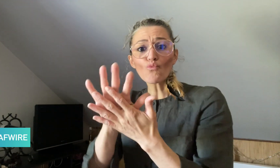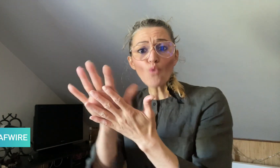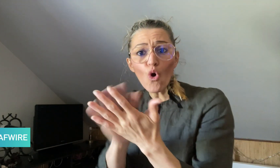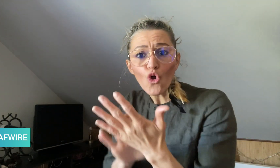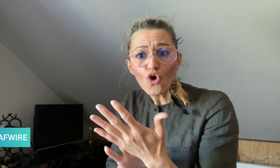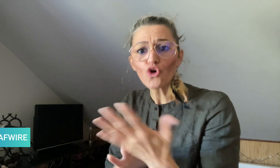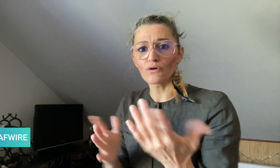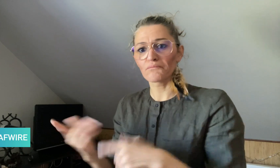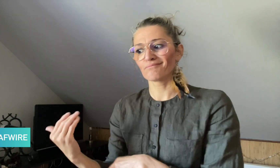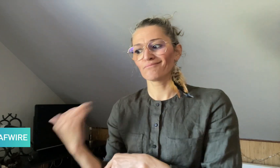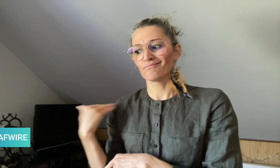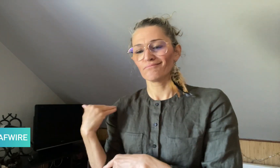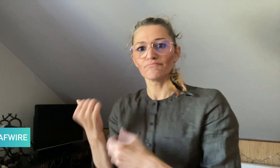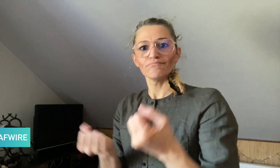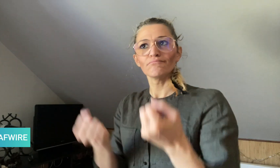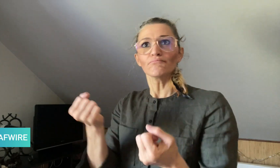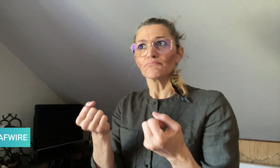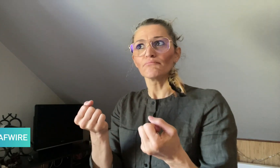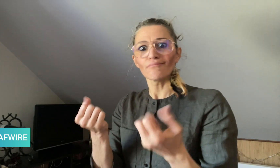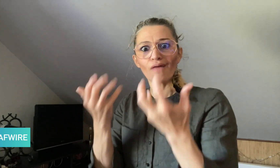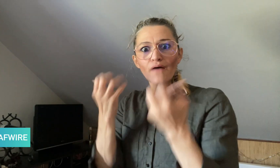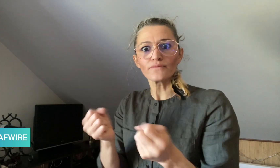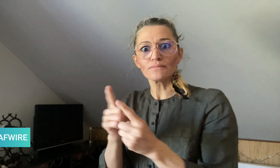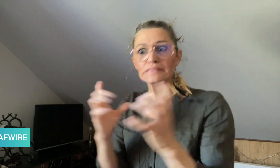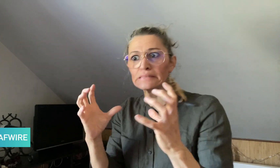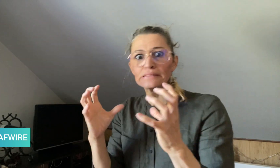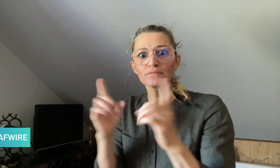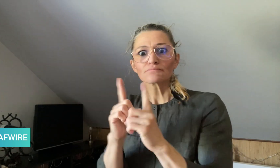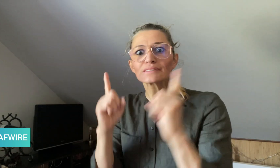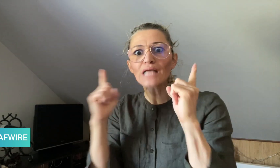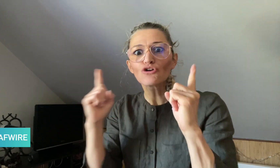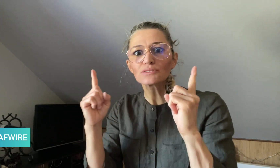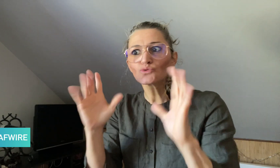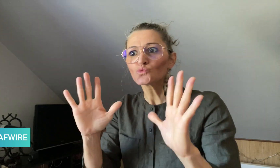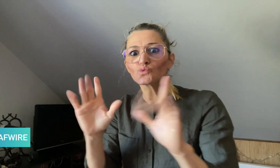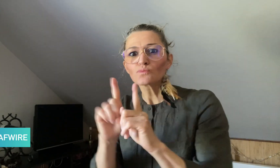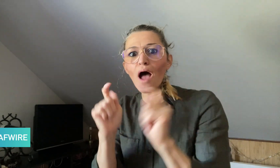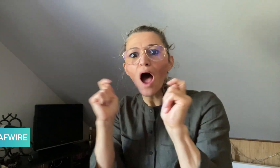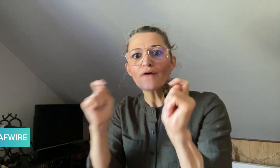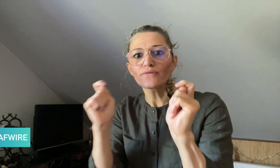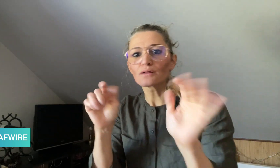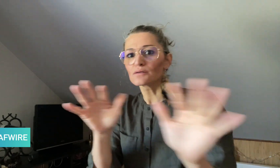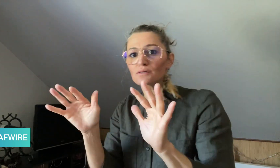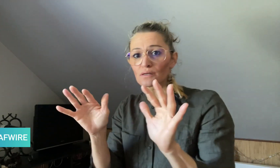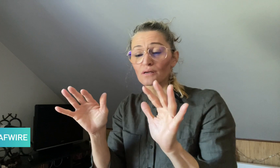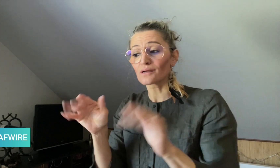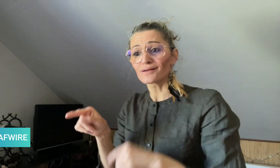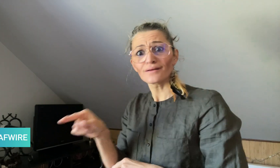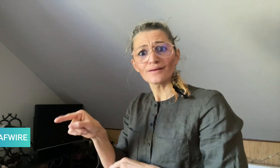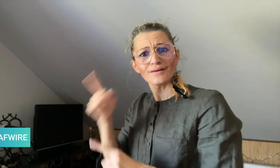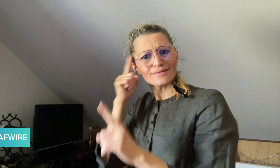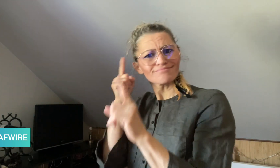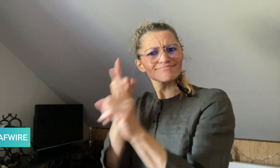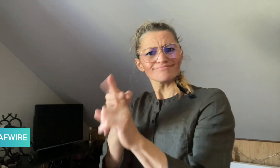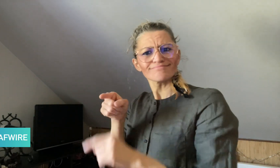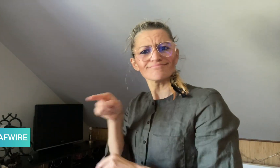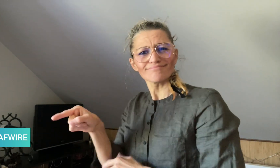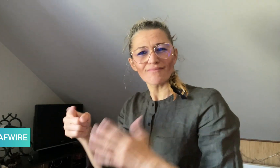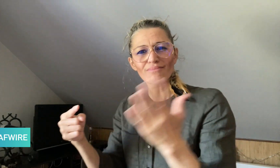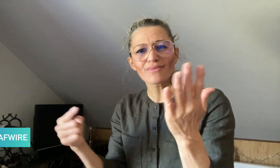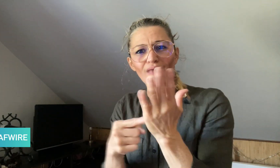driver to any danger. The aim of this technology is to